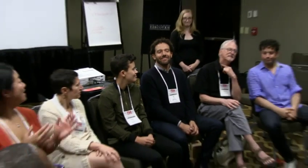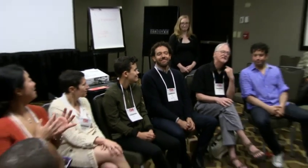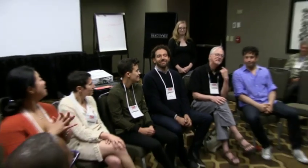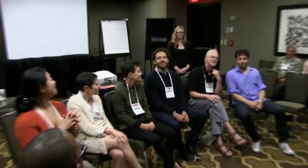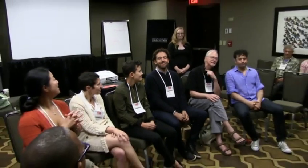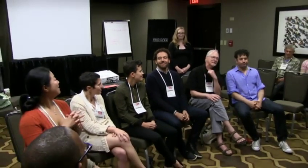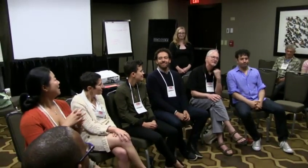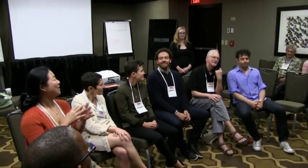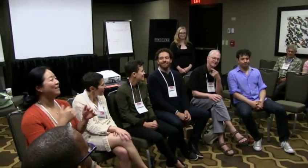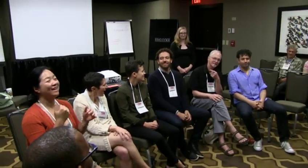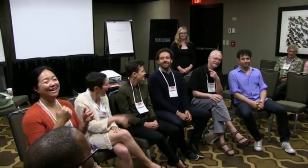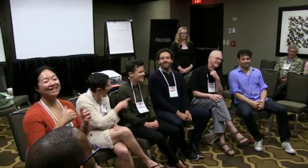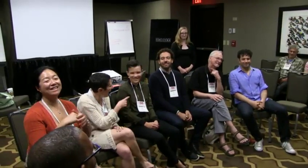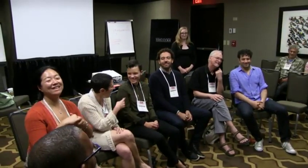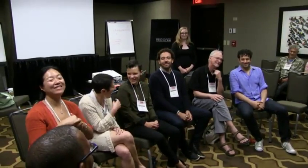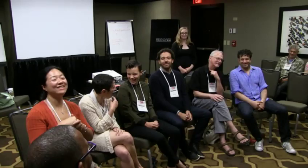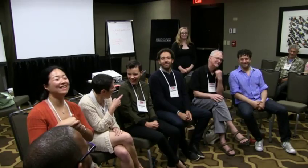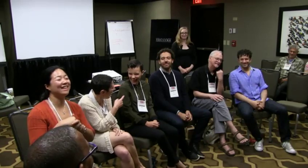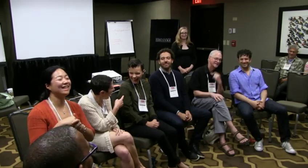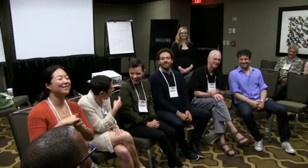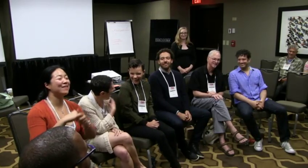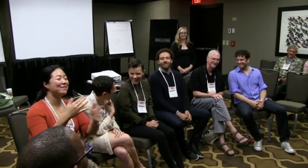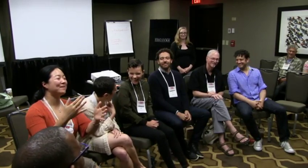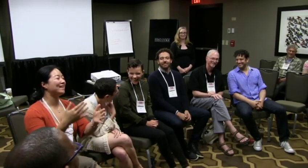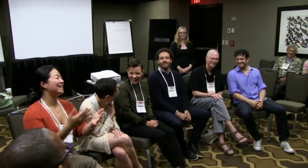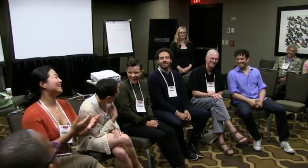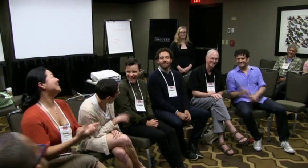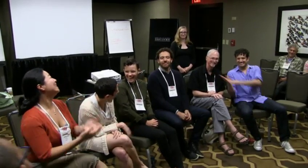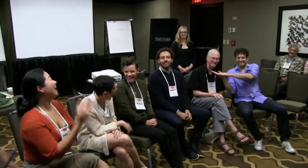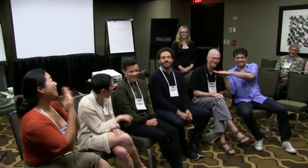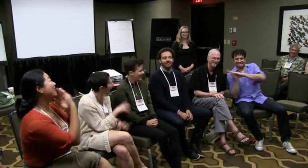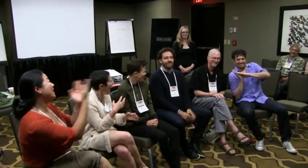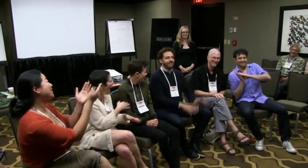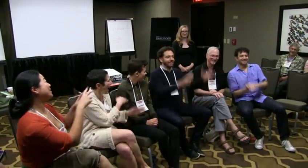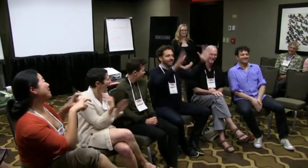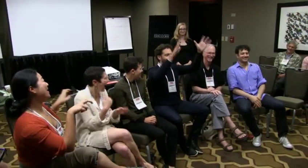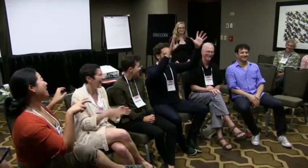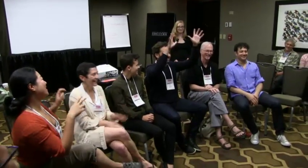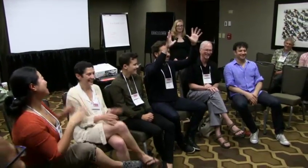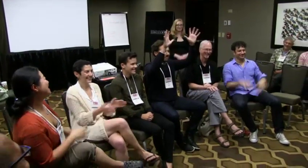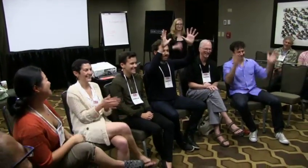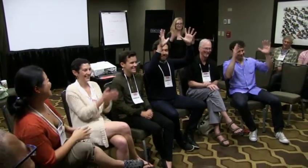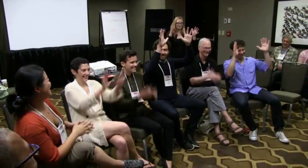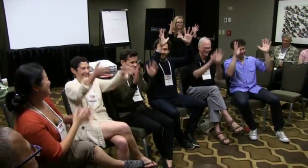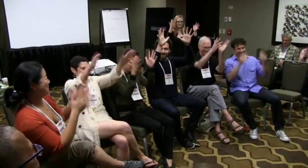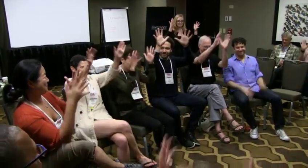Alright, I got the cane. Alright, thank you, everybody And thank you to our panelists.